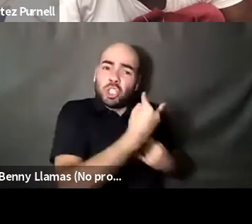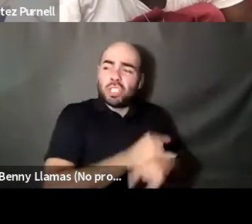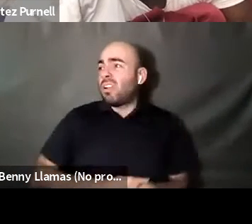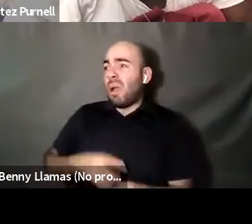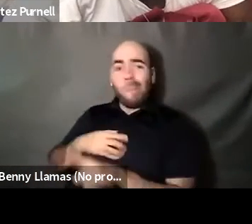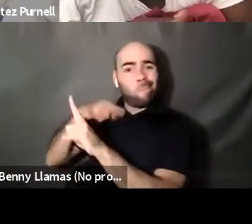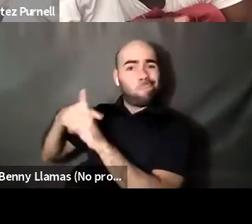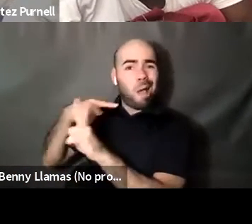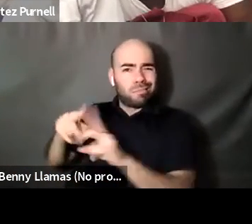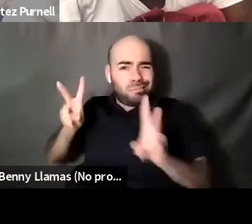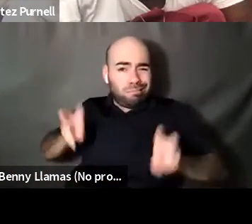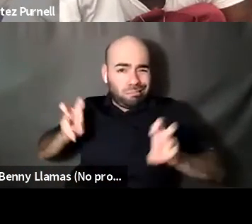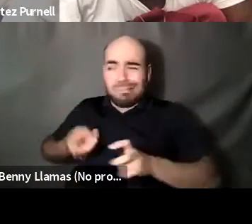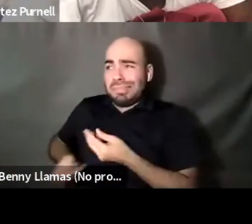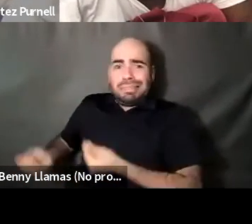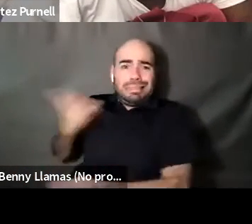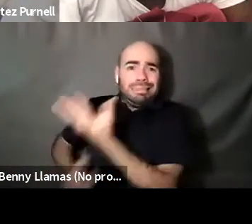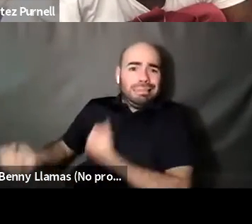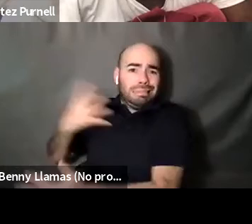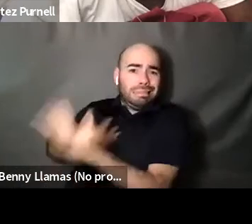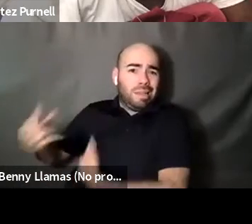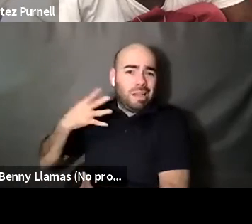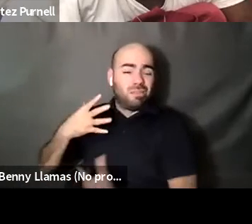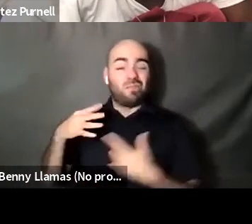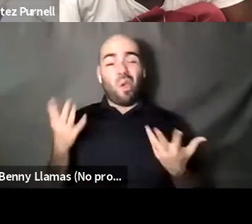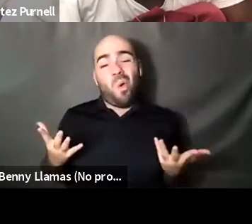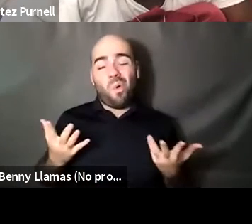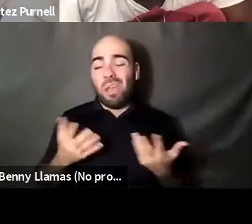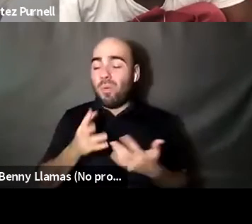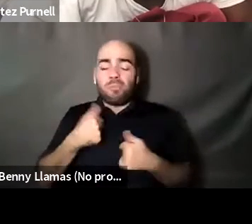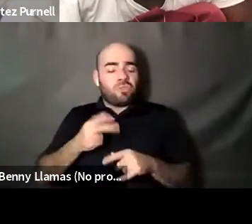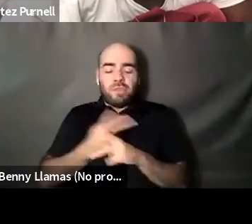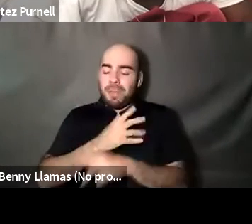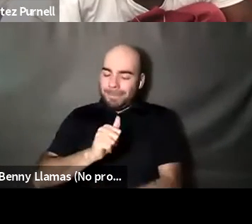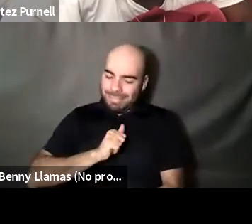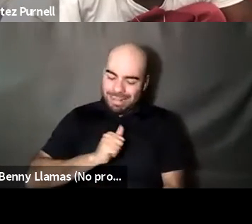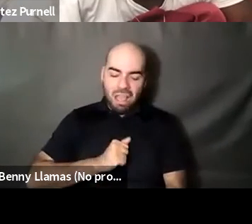Randa Jarrar she/they: I'm centered and what I'm trying to do and Randa Jarrar she/they: I'm trying to put out. And, um, yeah.